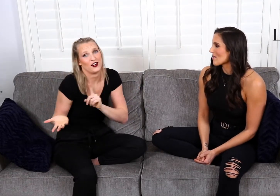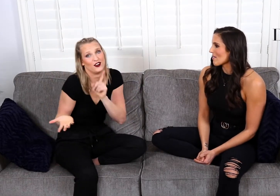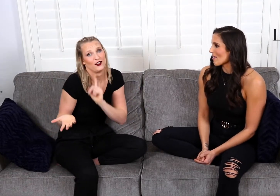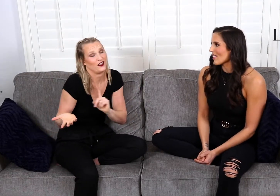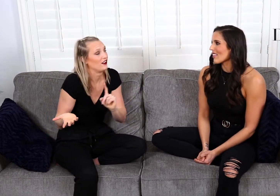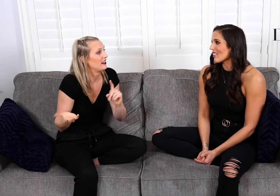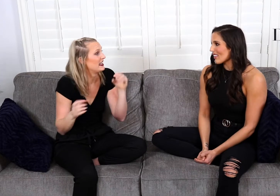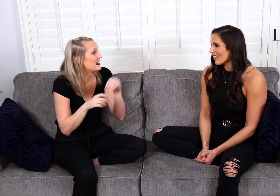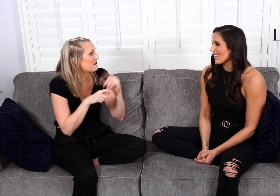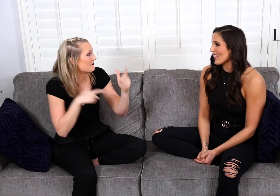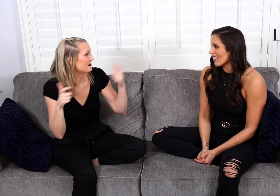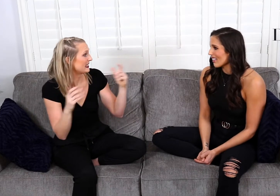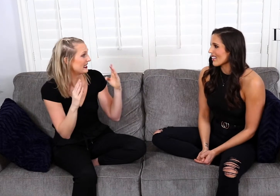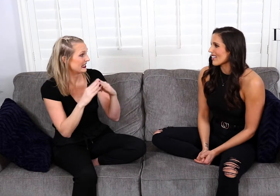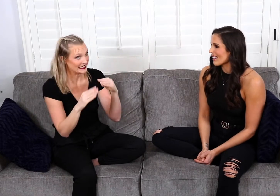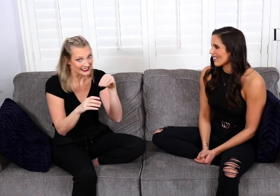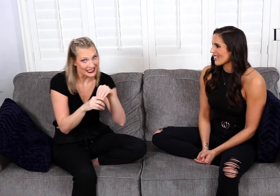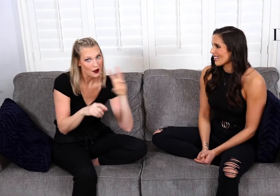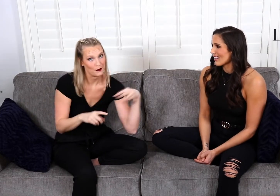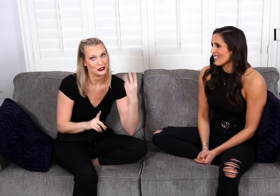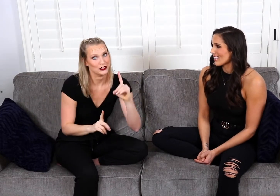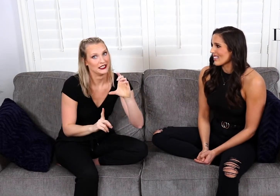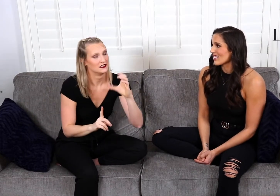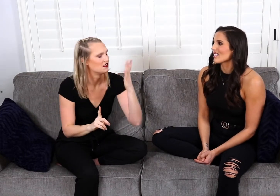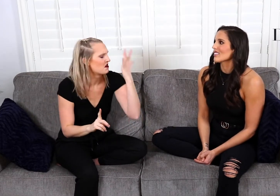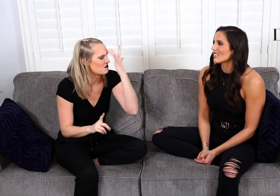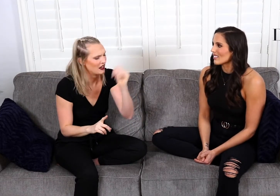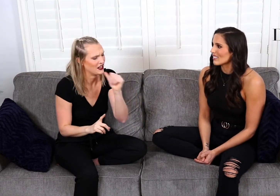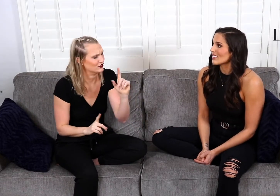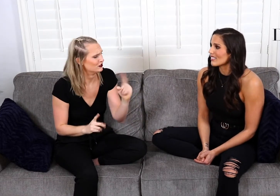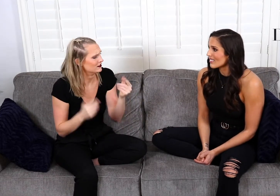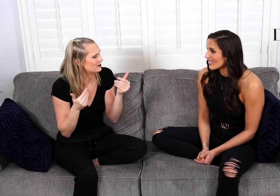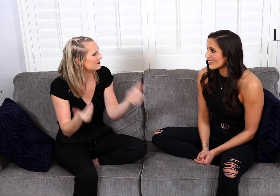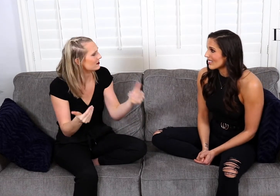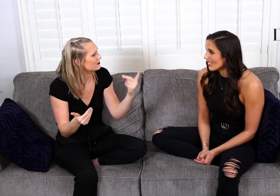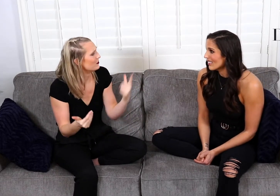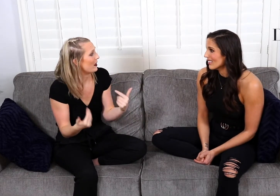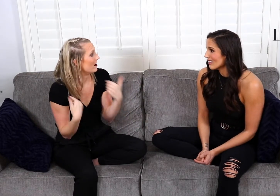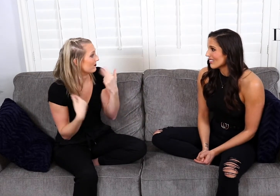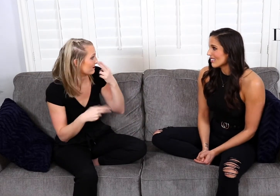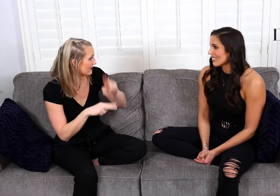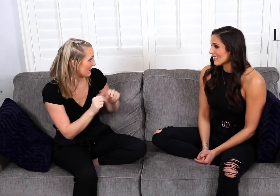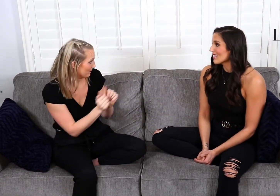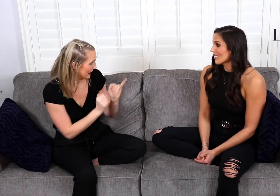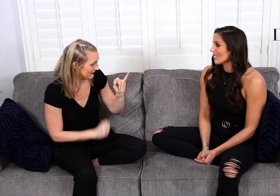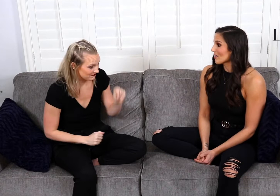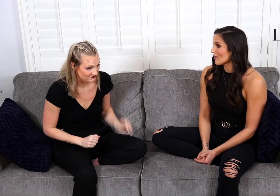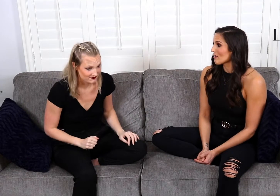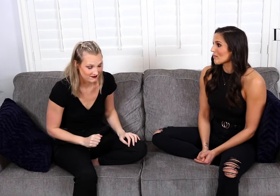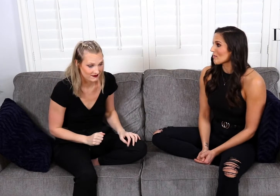“Hey! We're single we live in a big city. We were in Washington DC, Why don't we just download it and have some fun with it?”